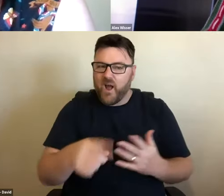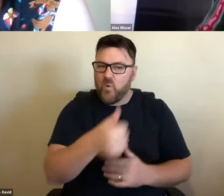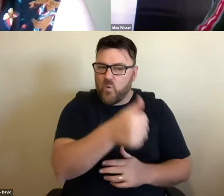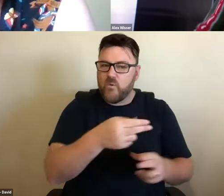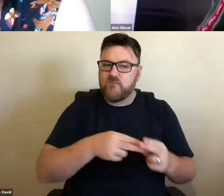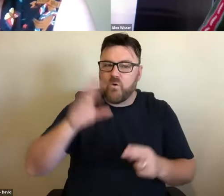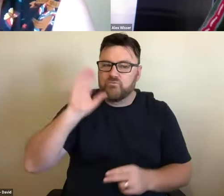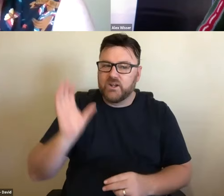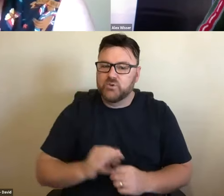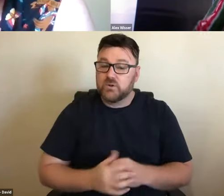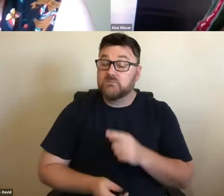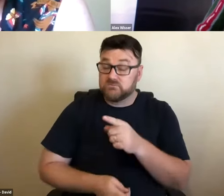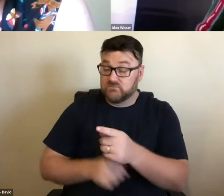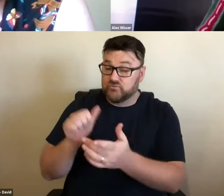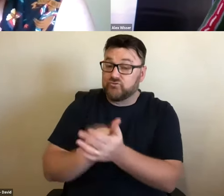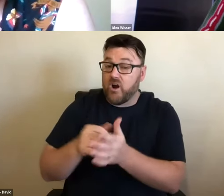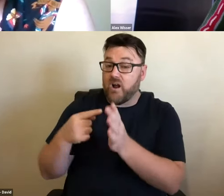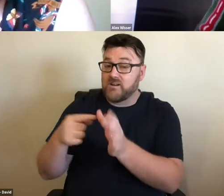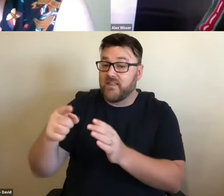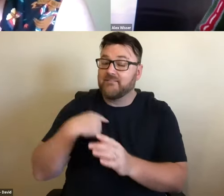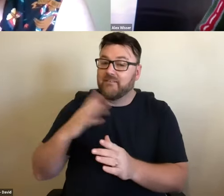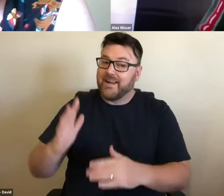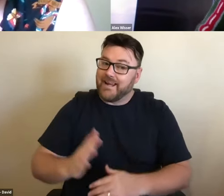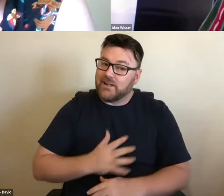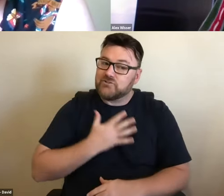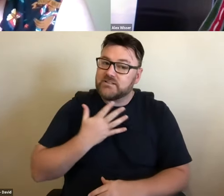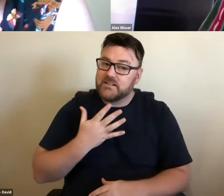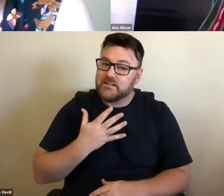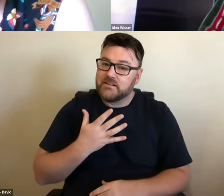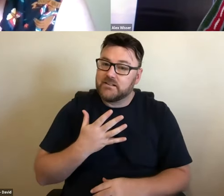practising in regional communities. >> ALEX WISSE: It is interesting, that's what's interesting there, because it is something we usually